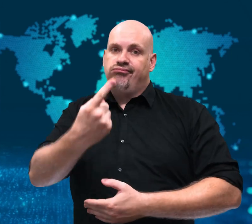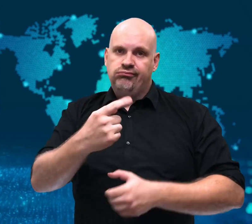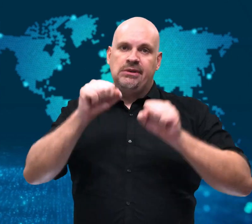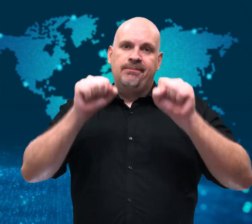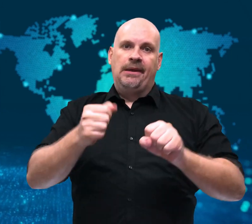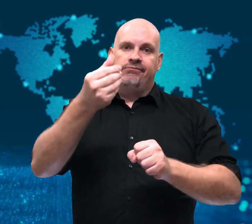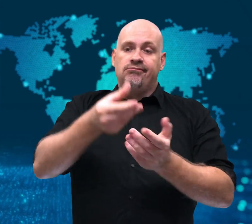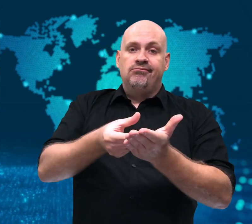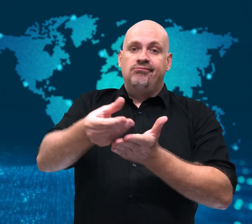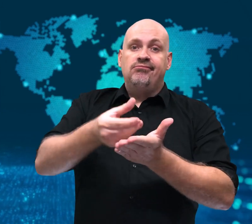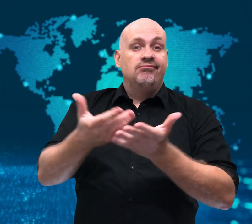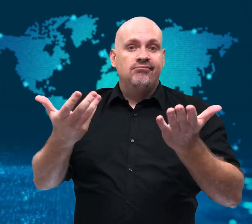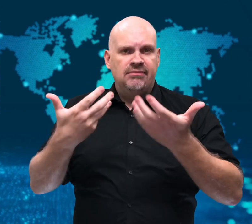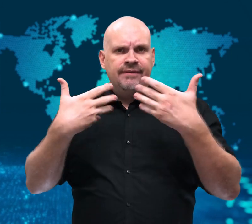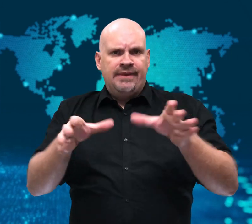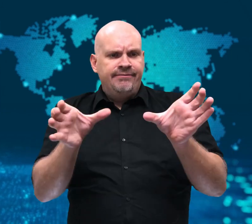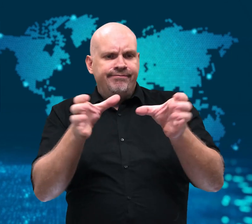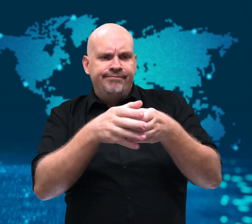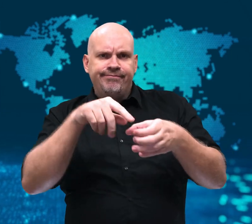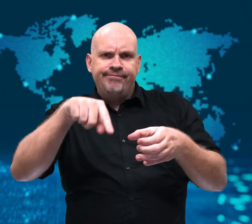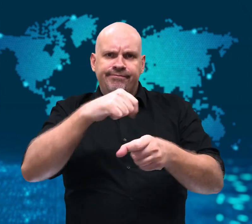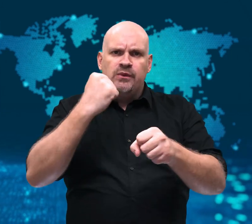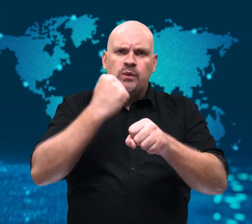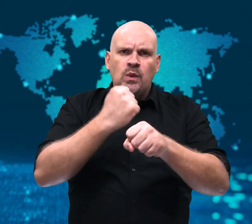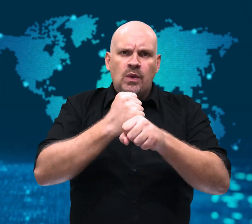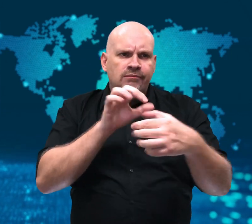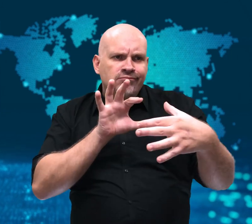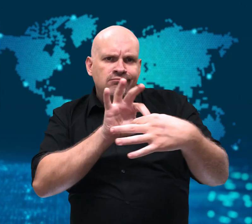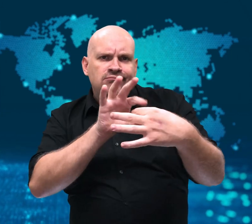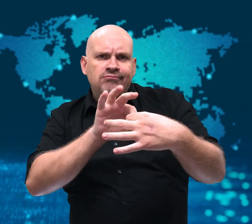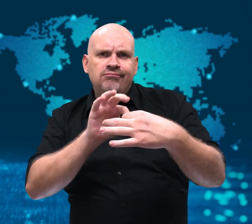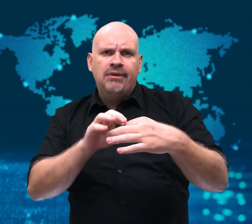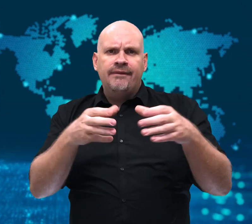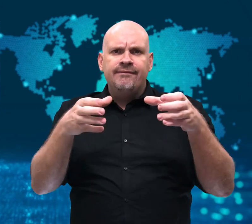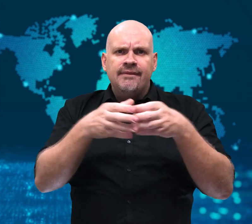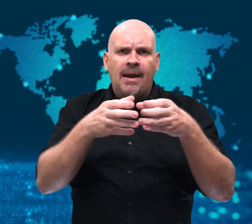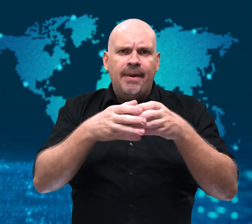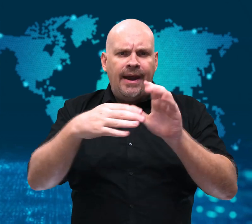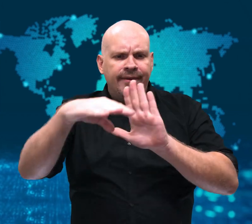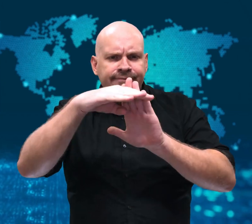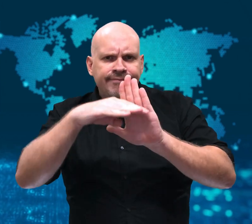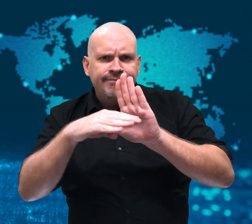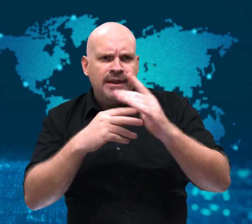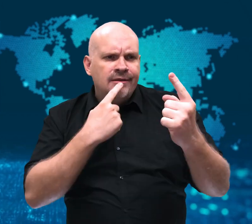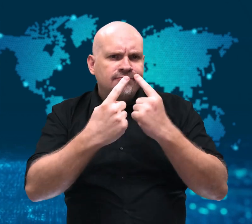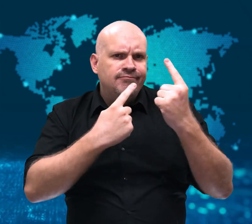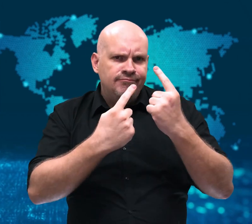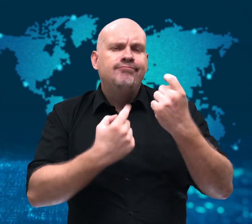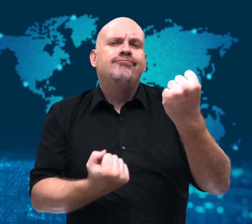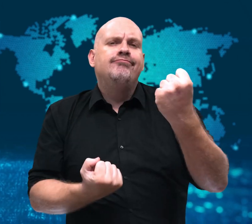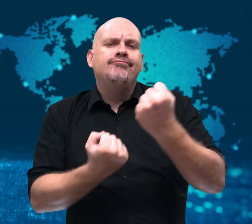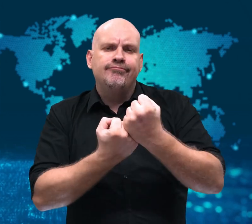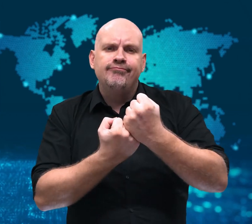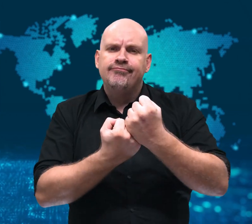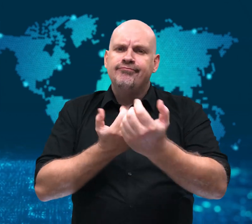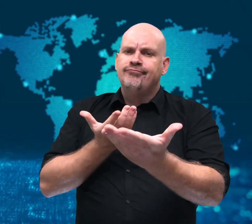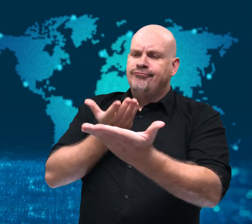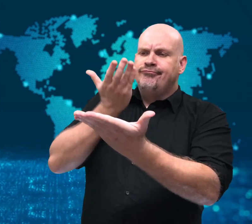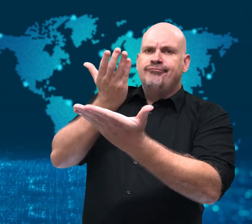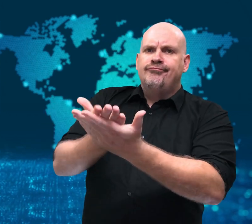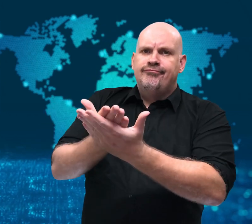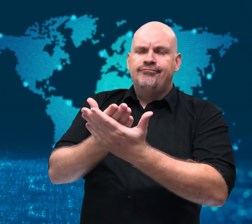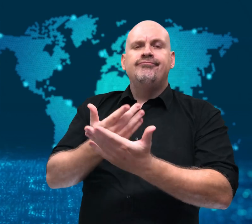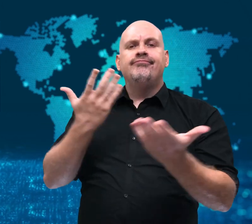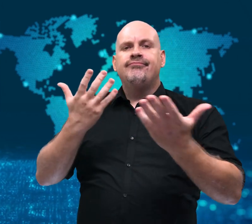The Supreme Court's order came after a petition by lawyers